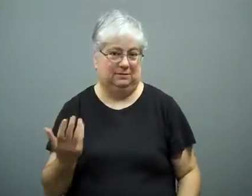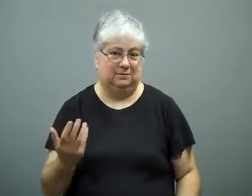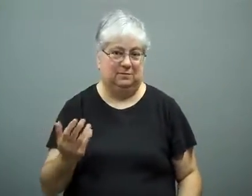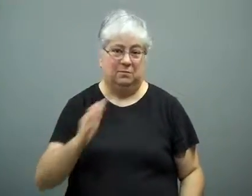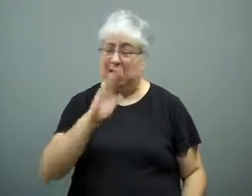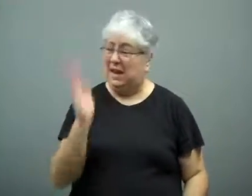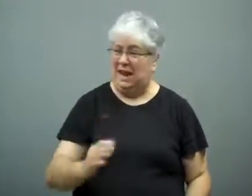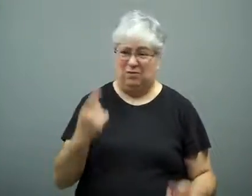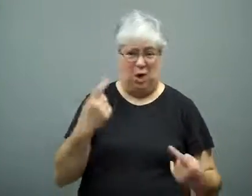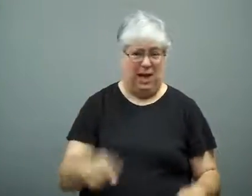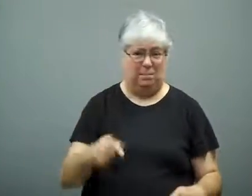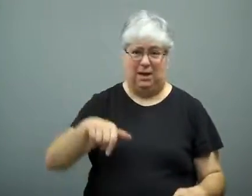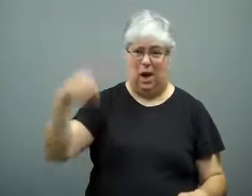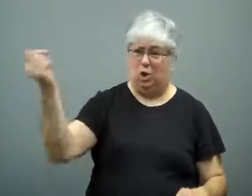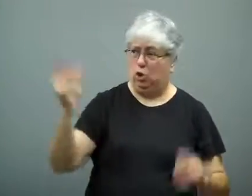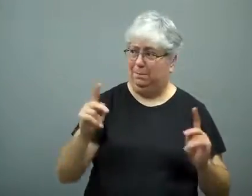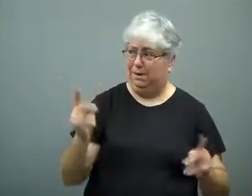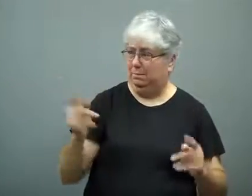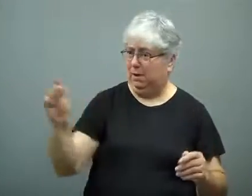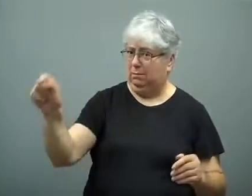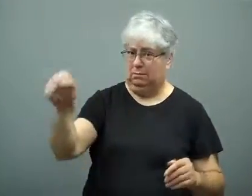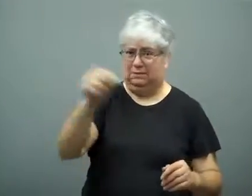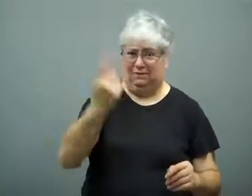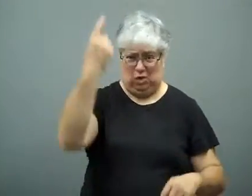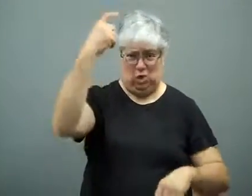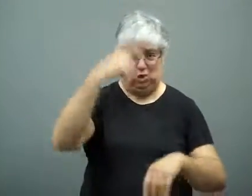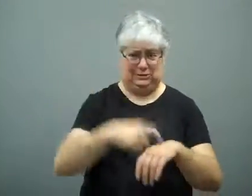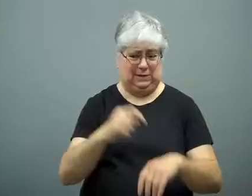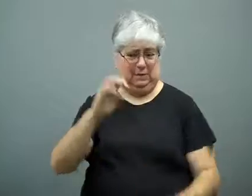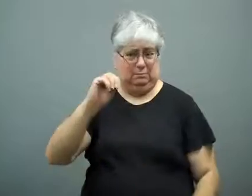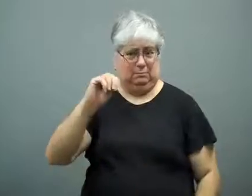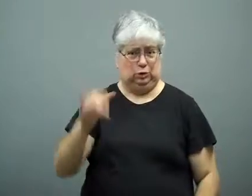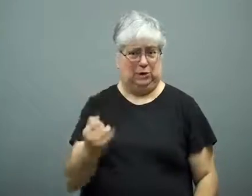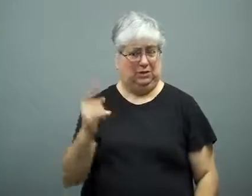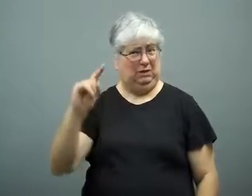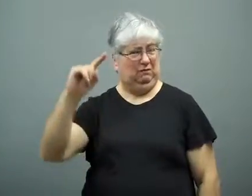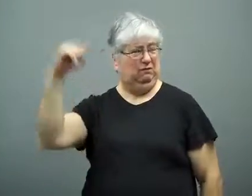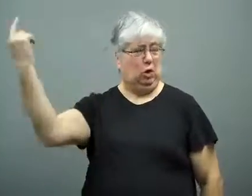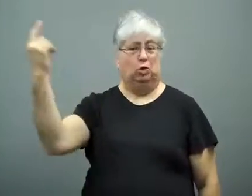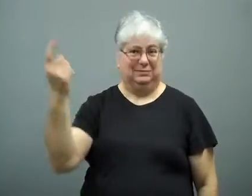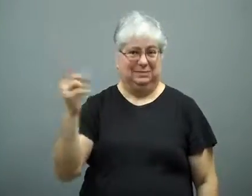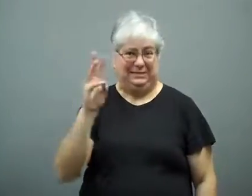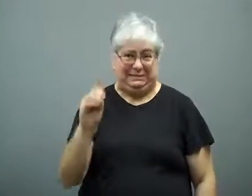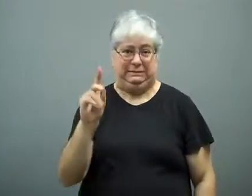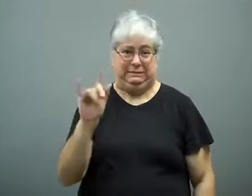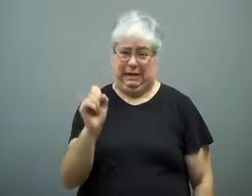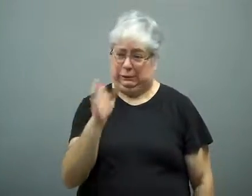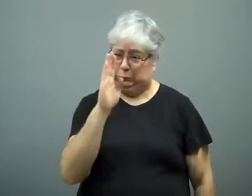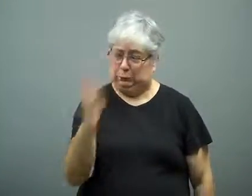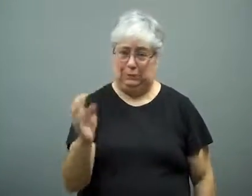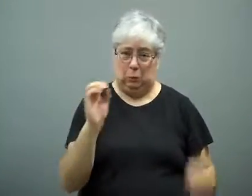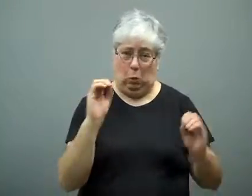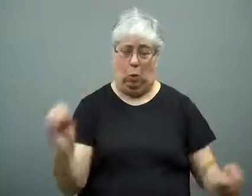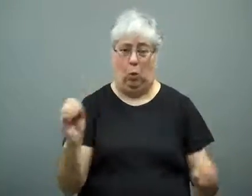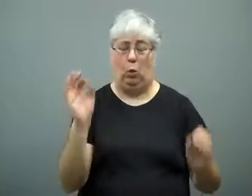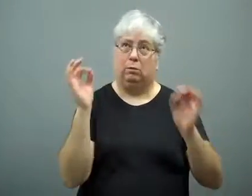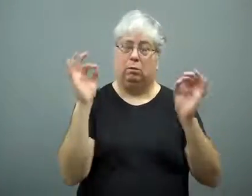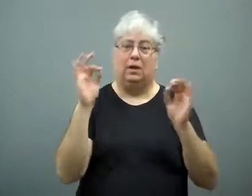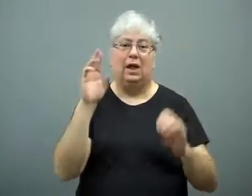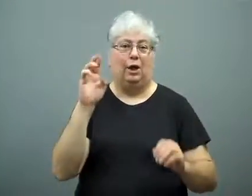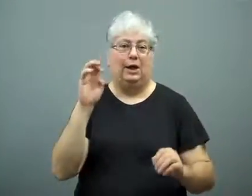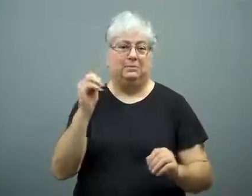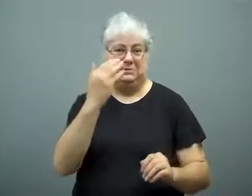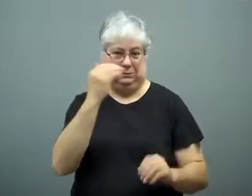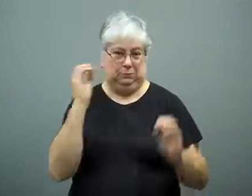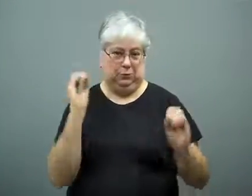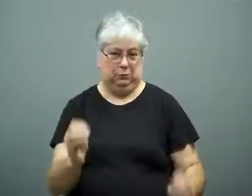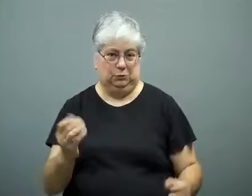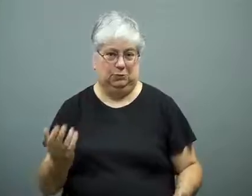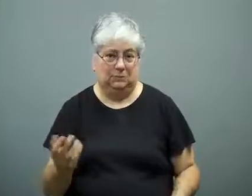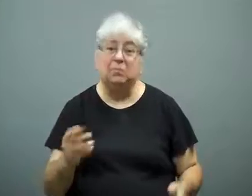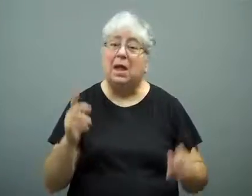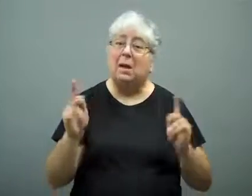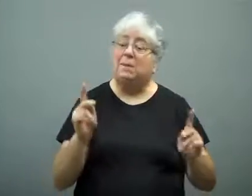Michael Jackson is the first person ever to go 60 days without REM sleep.